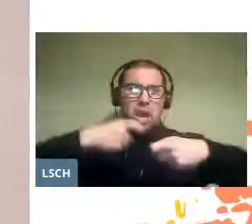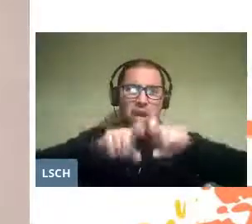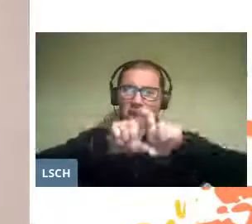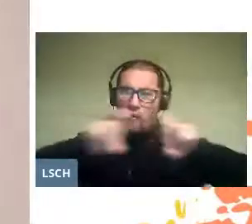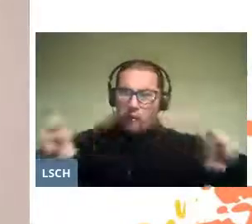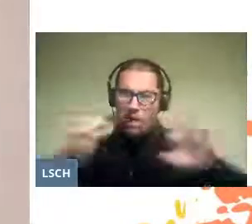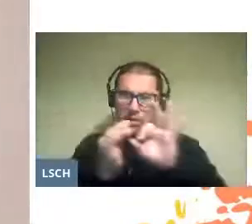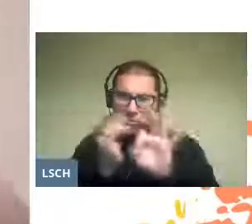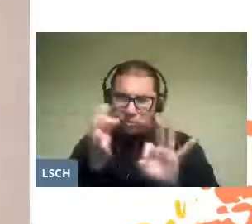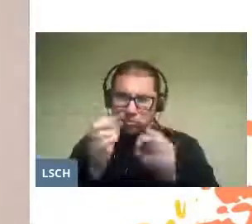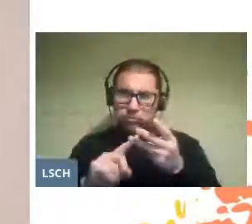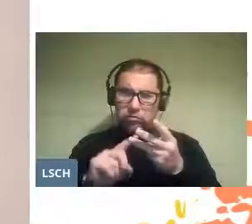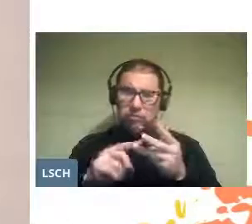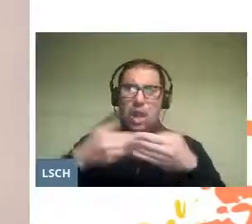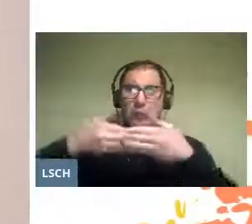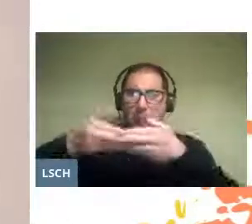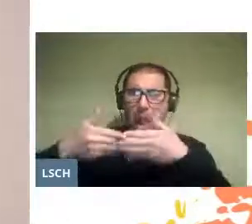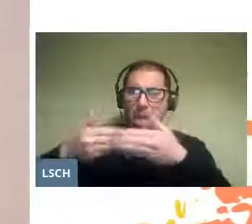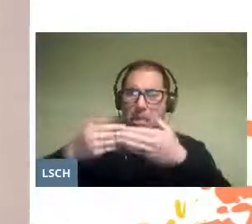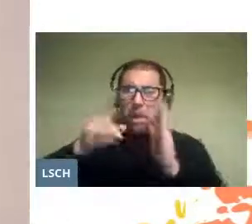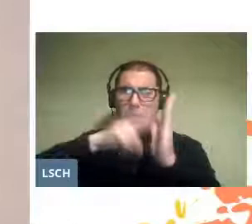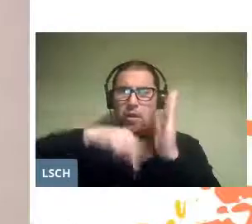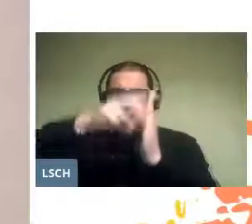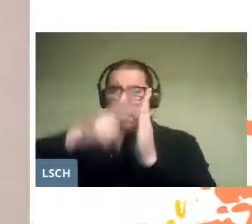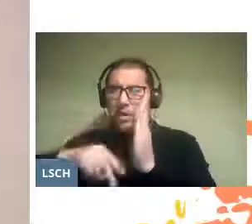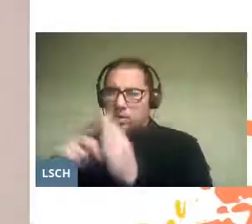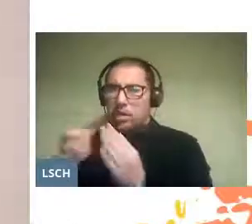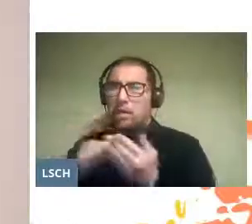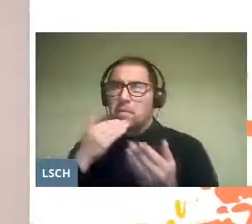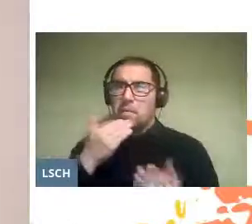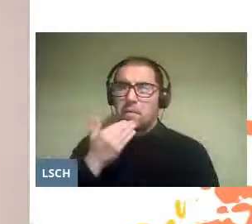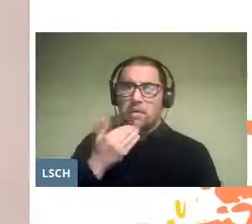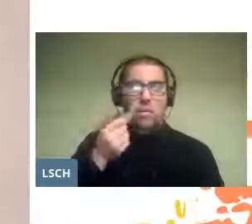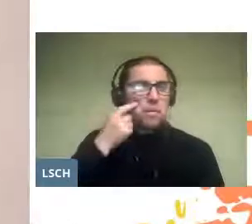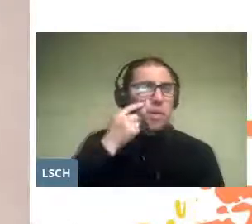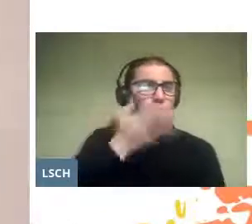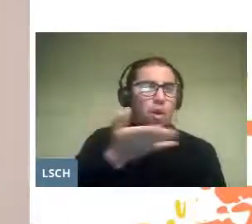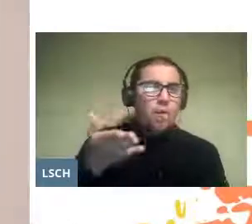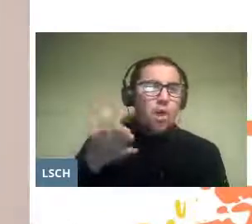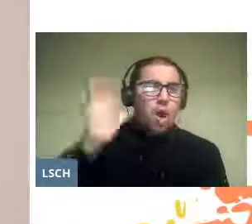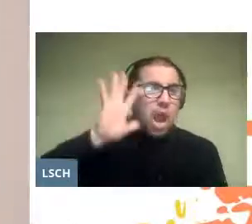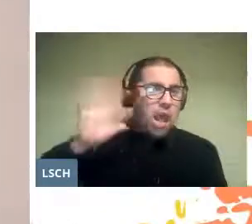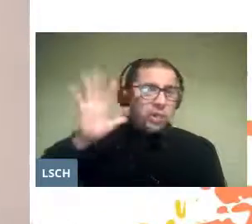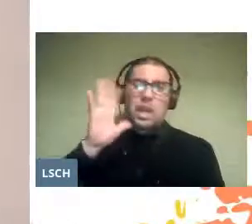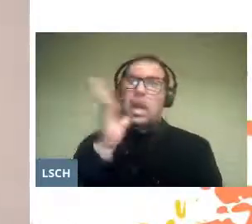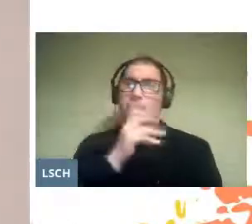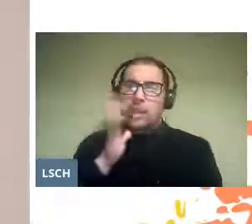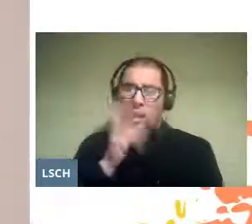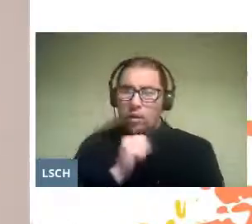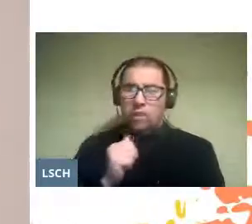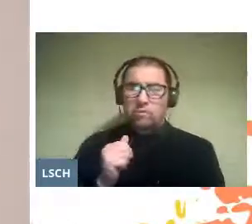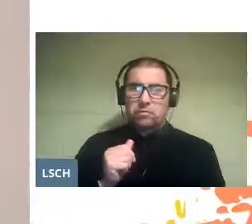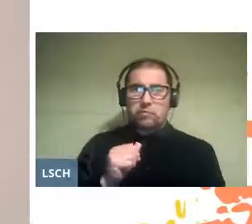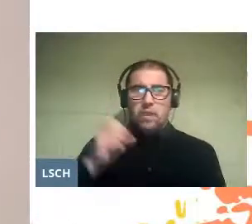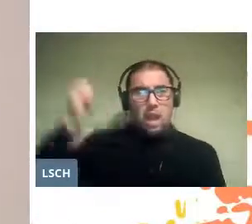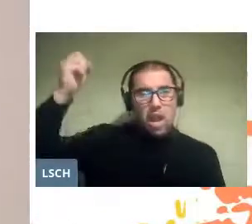the plastic of the paintings, and also review the theory of color and the phenomenon of light.